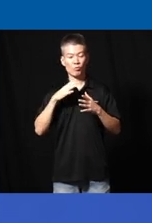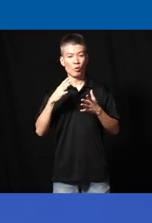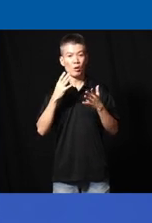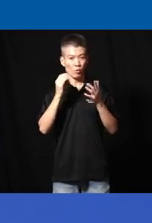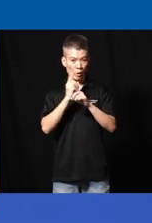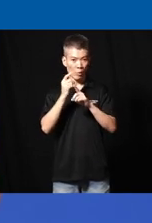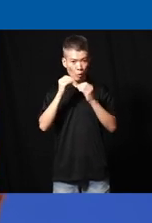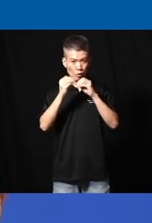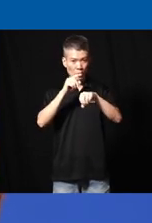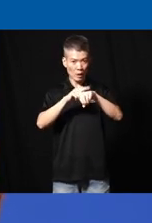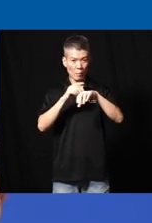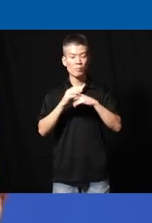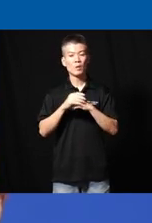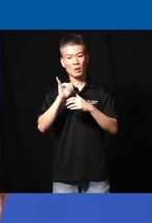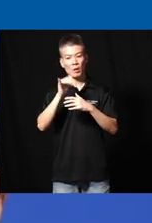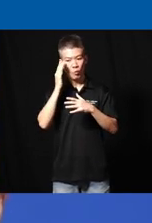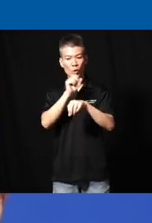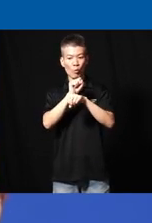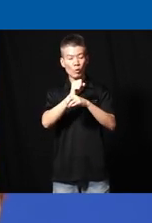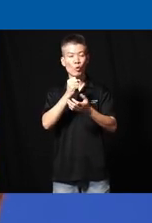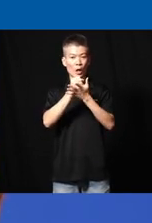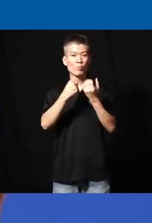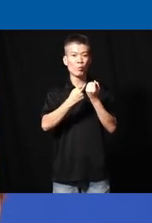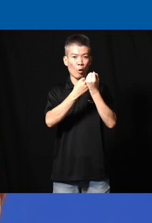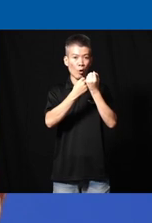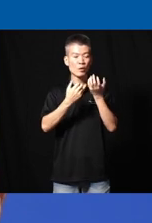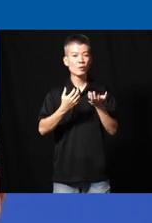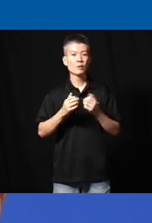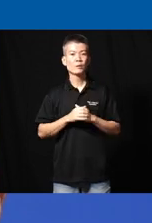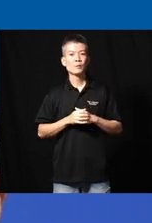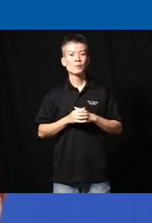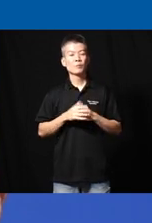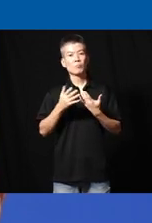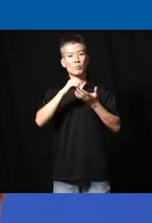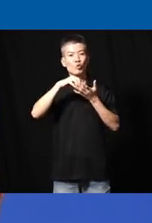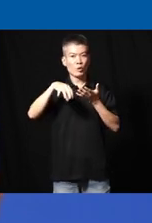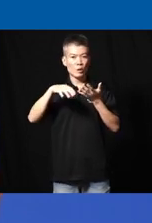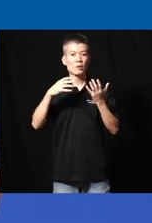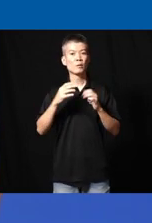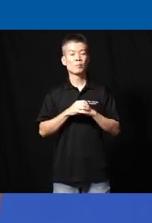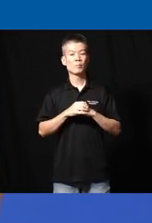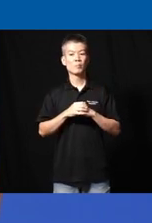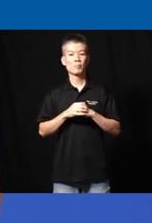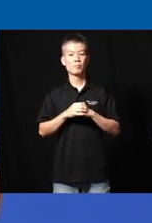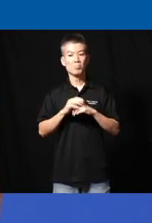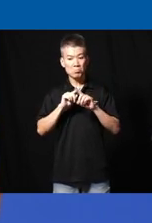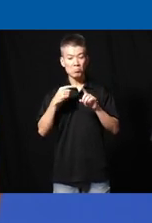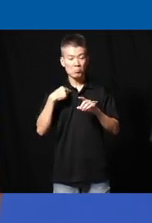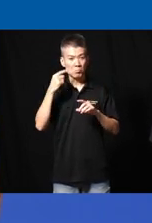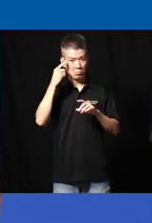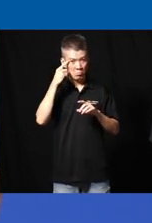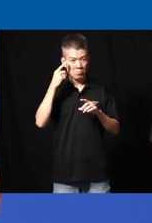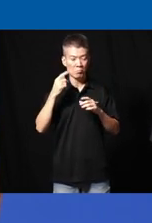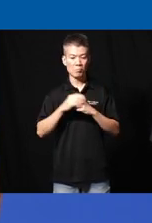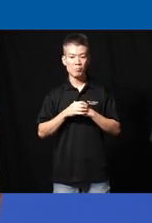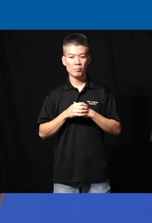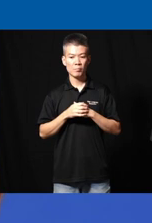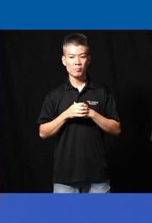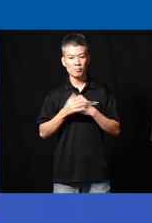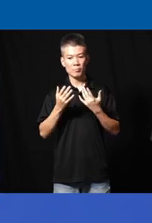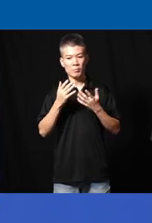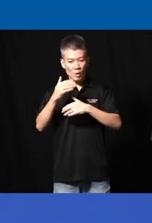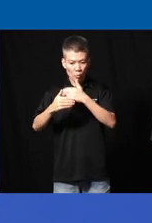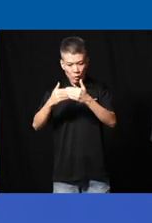the time that would work to help support um student but I think the process of matching